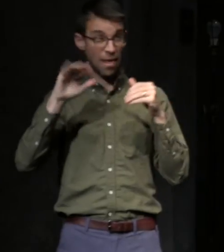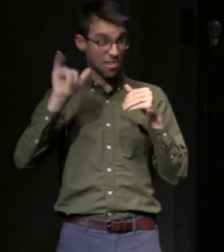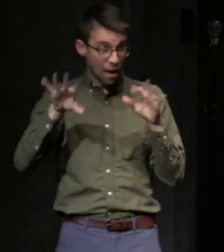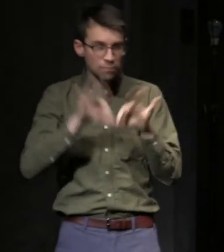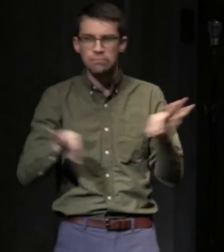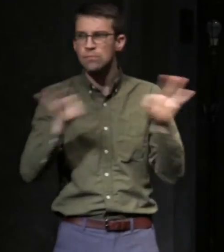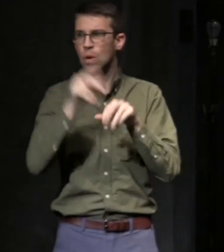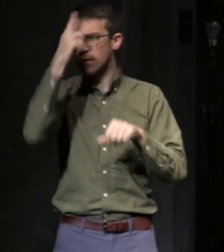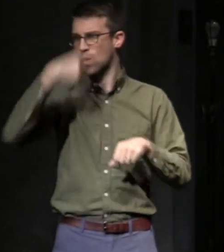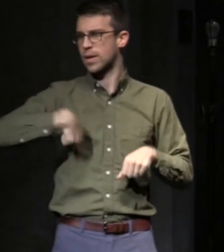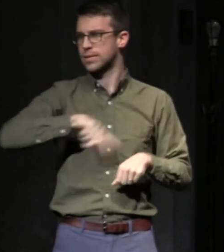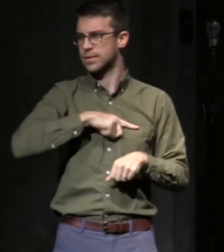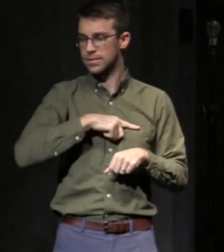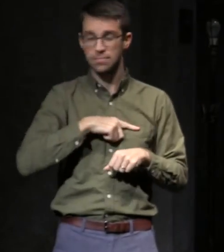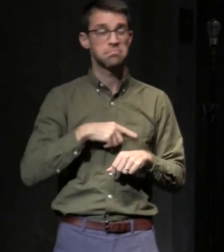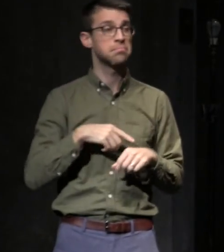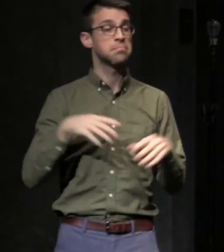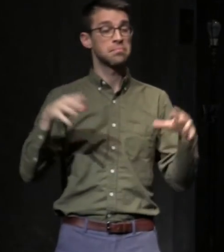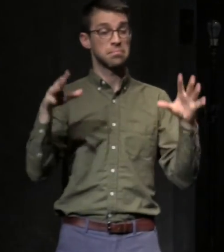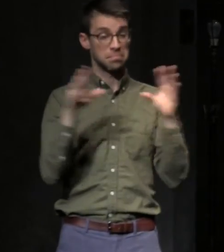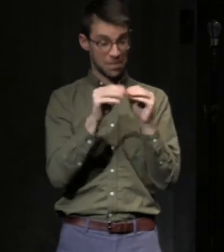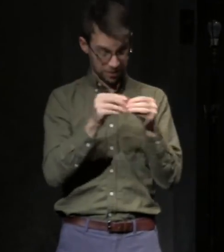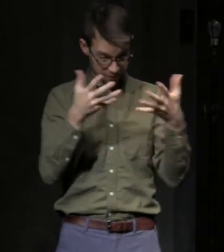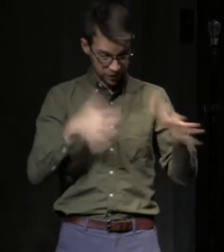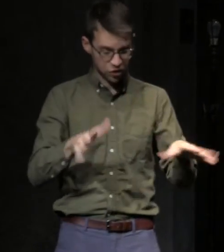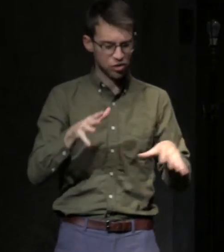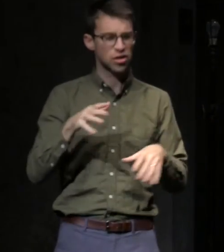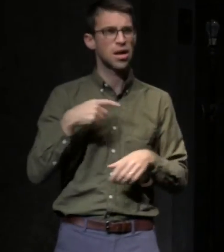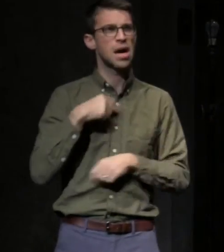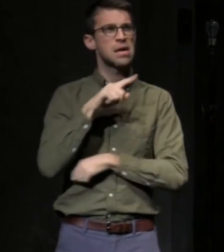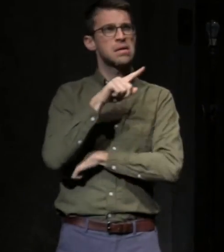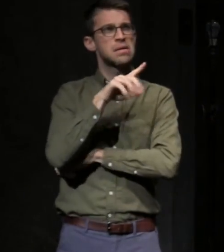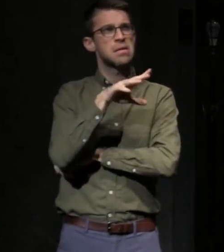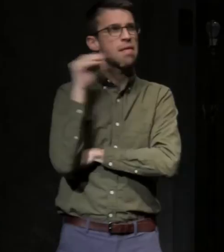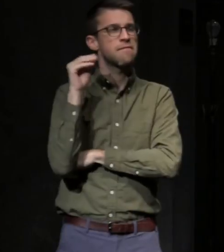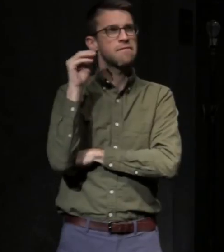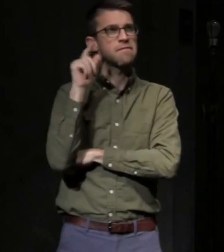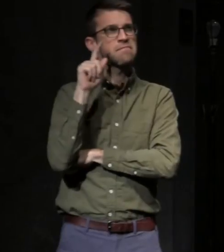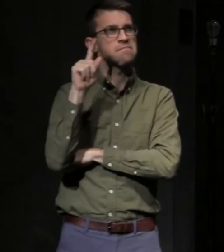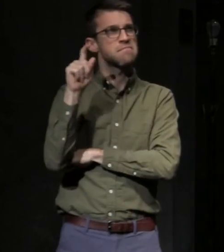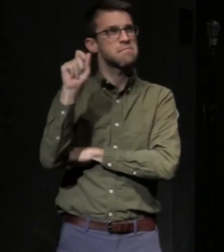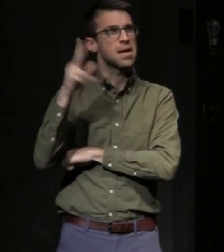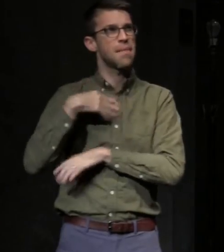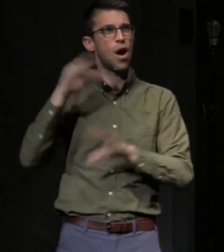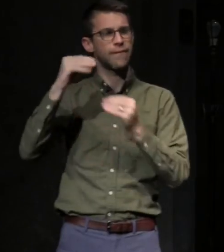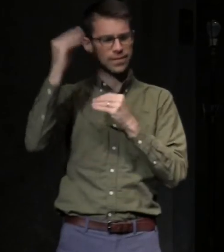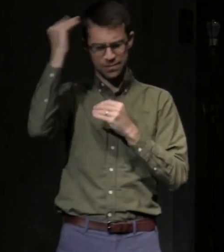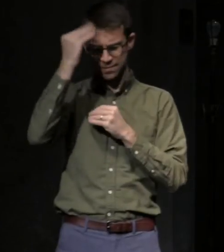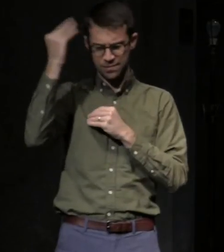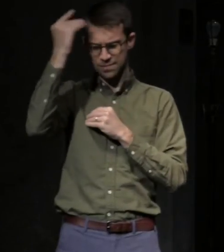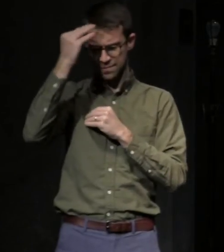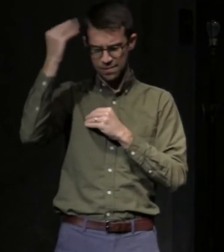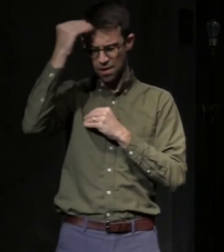When the meeting was over, I remember walking back to my office and looking at everything I did from there on out through a slightly